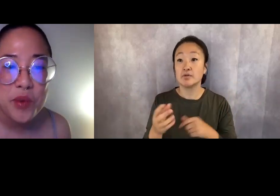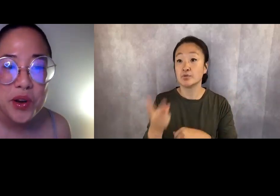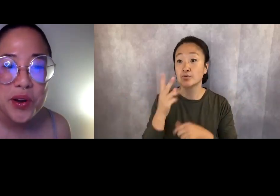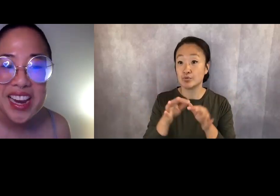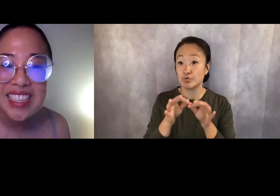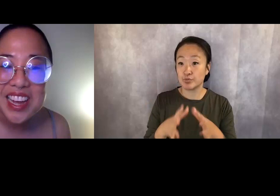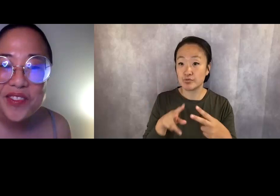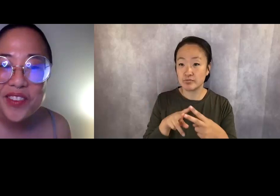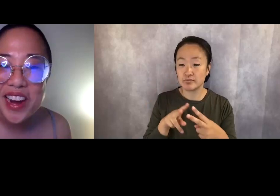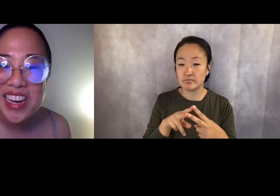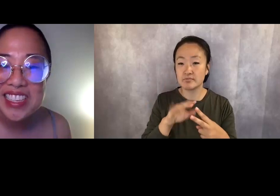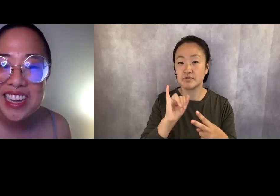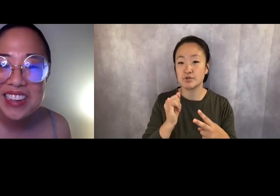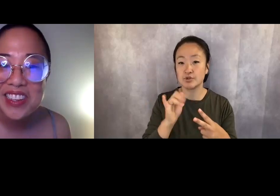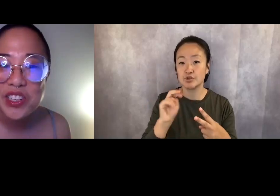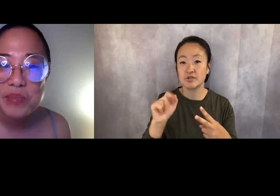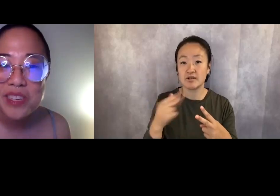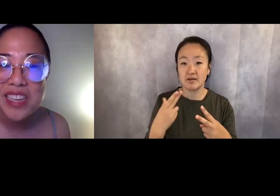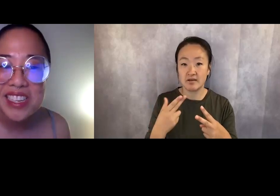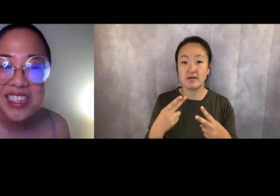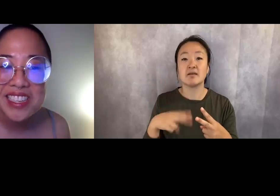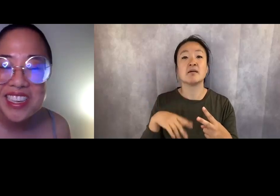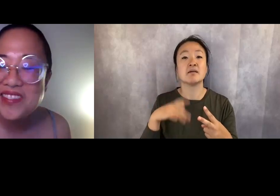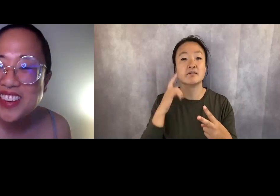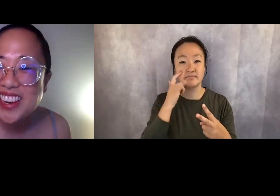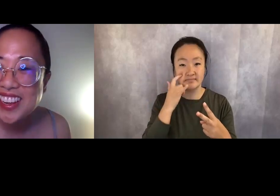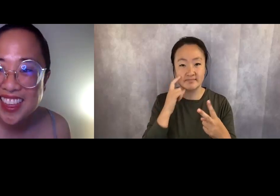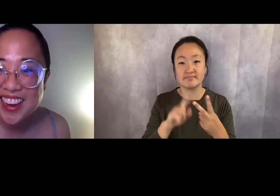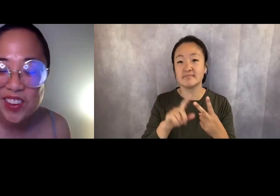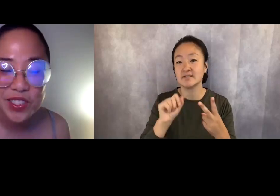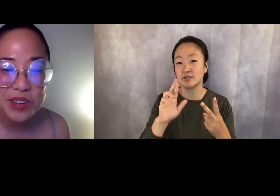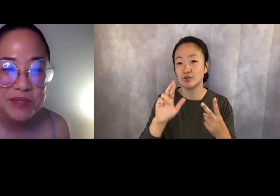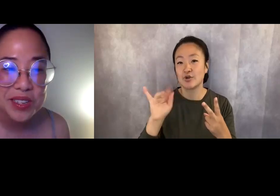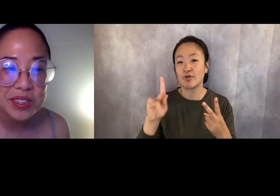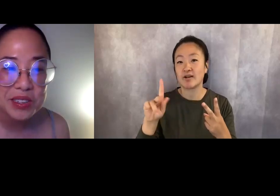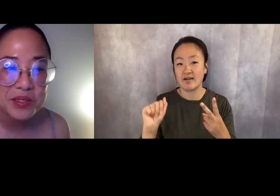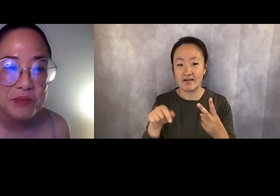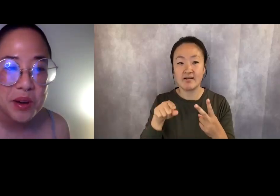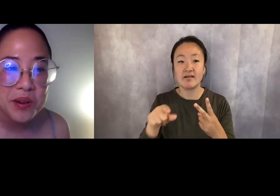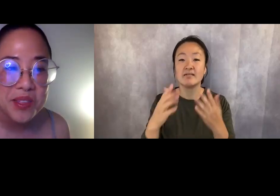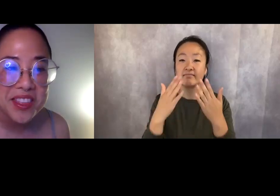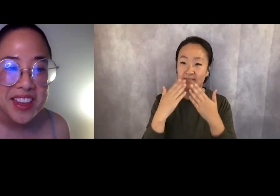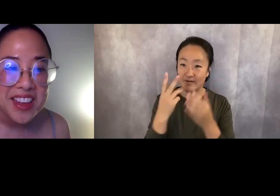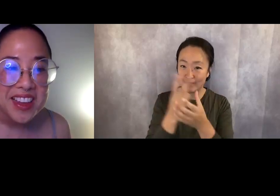of Pro Bono ASL for ASL interpretation this evening. Thank you so much to you both.